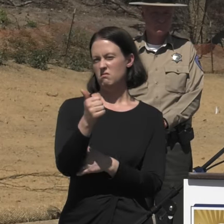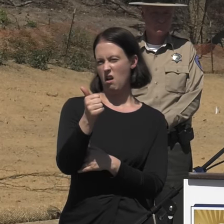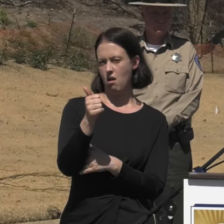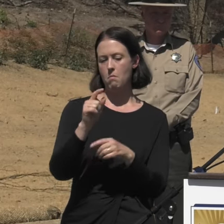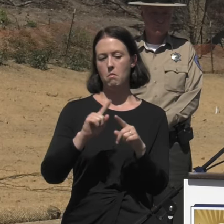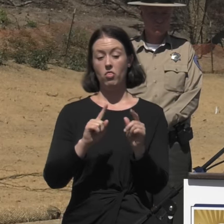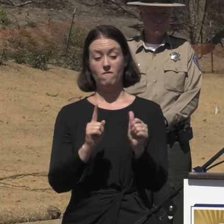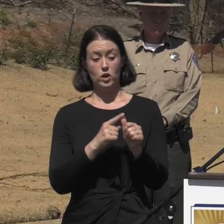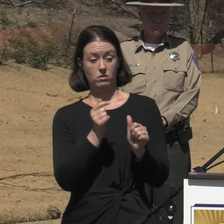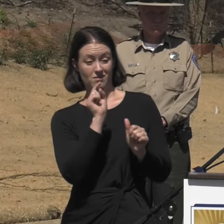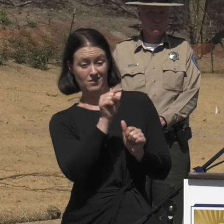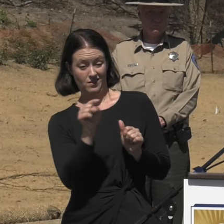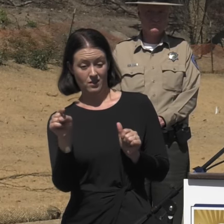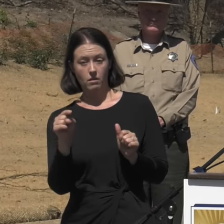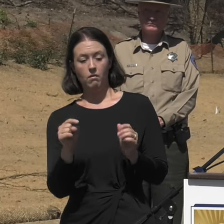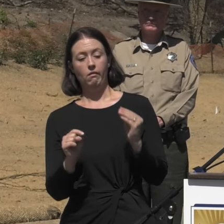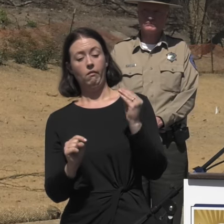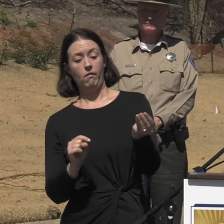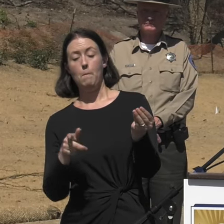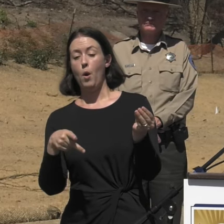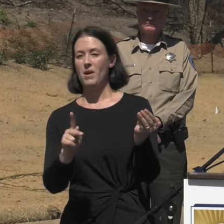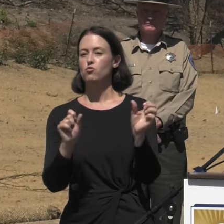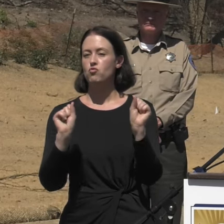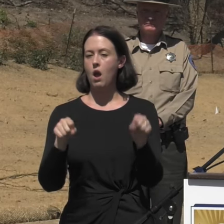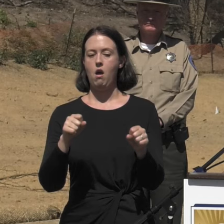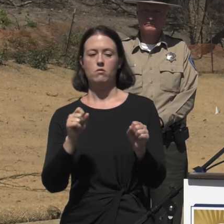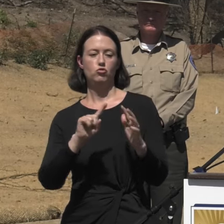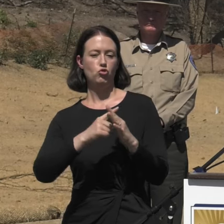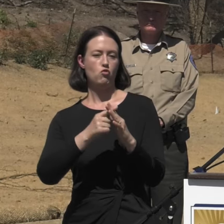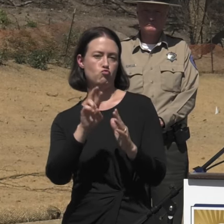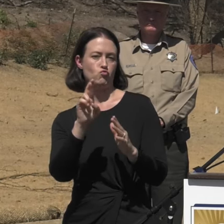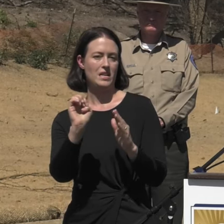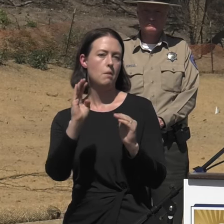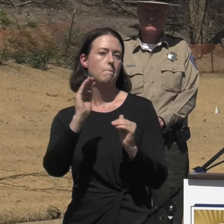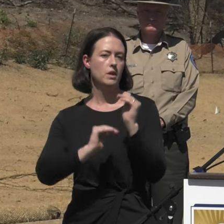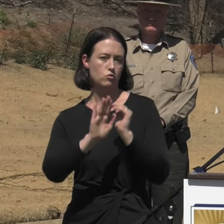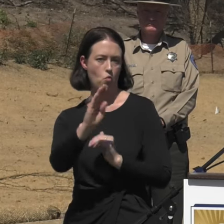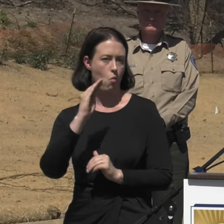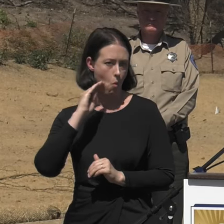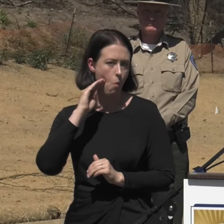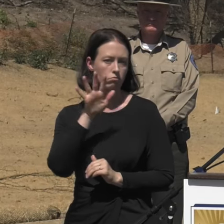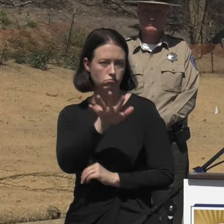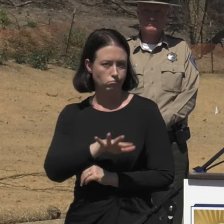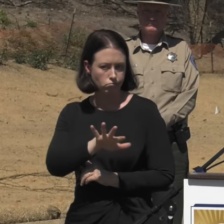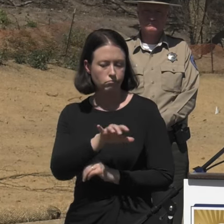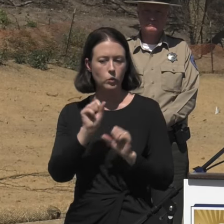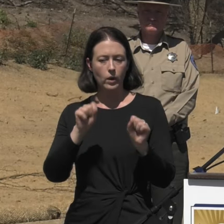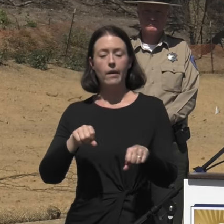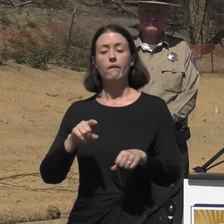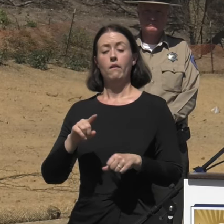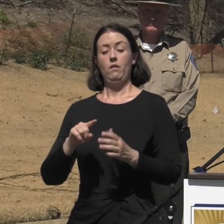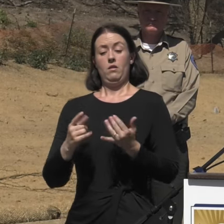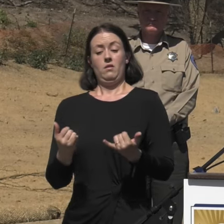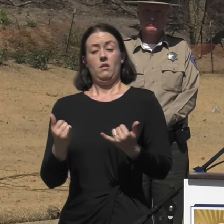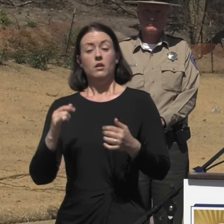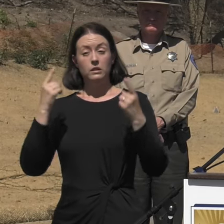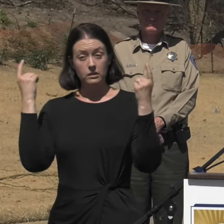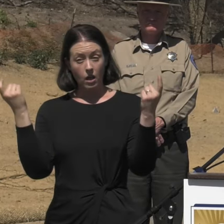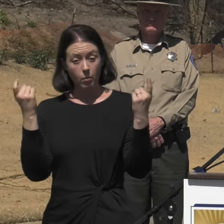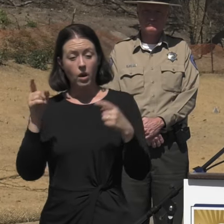have already been issued in the area to get reconstructed. It is important to remember that as we celebrate the milestone, we anticipate that this recovery will take